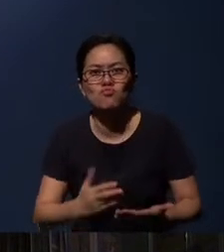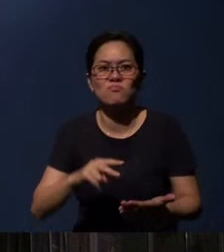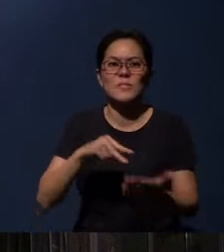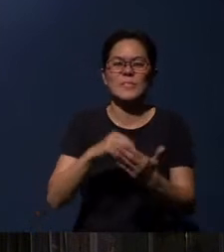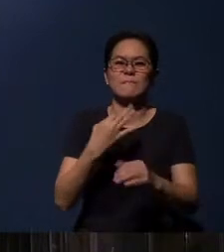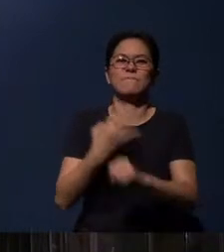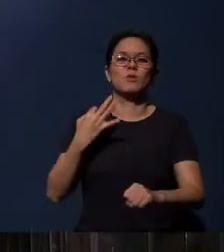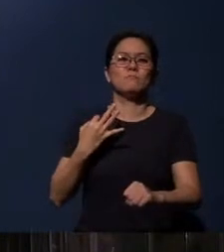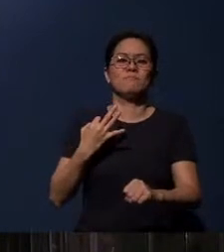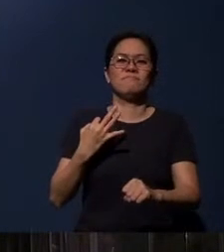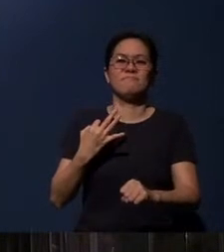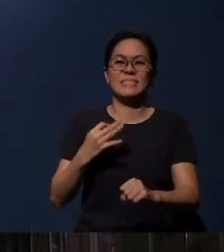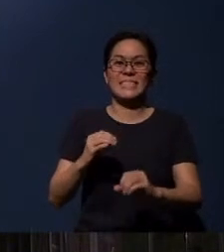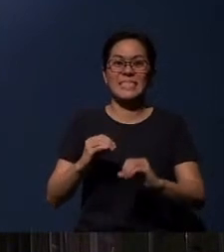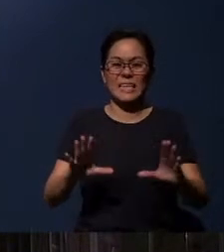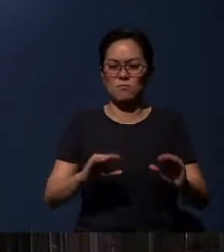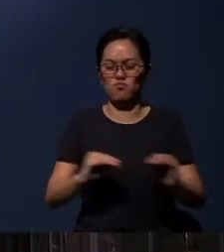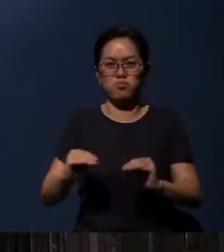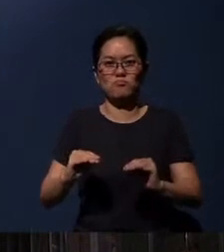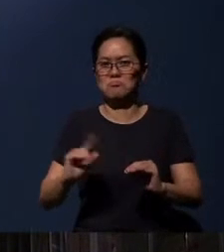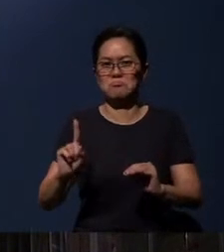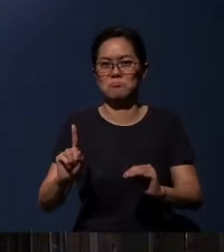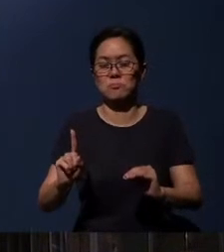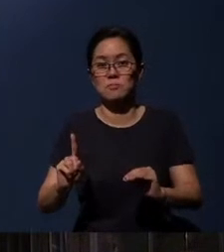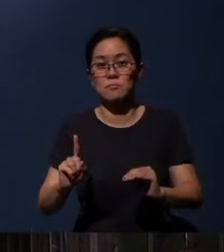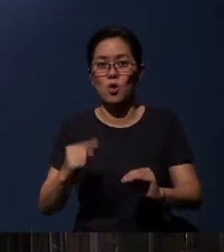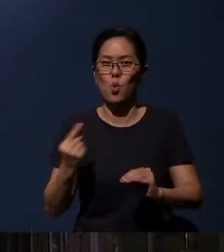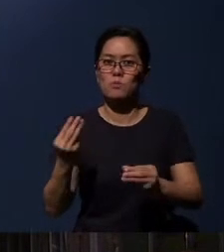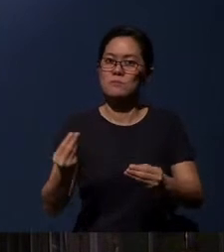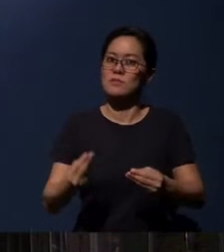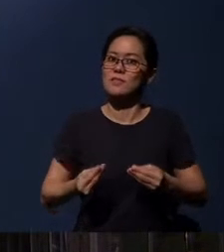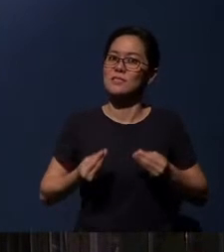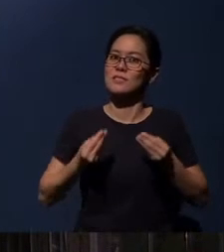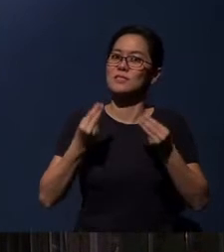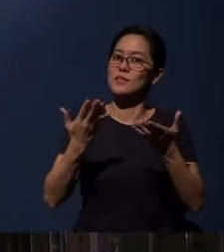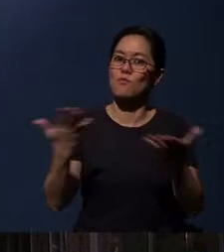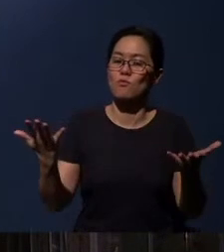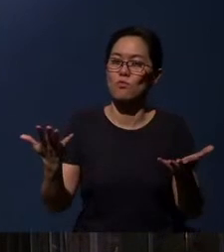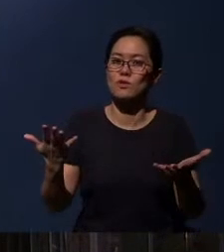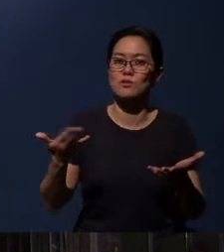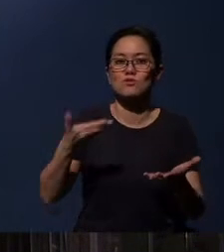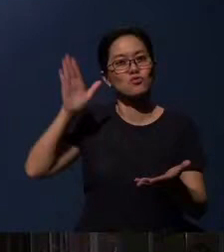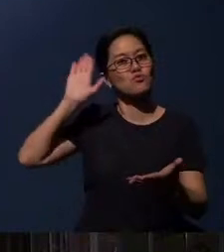Let nothing move you. Always give yourselves fully to the work of the Lord,